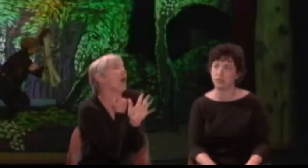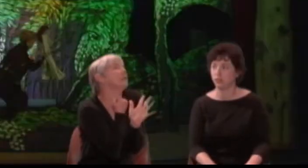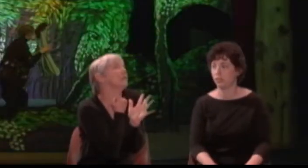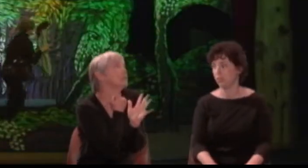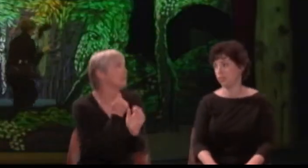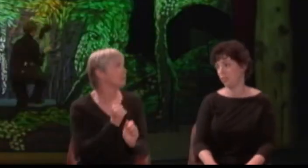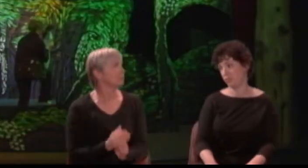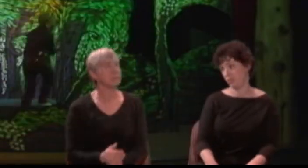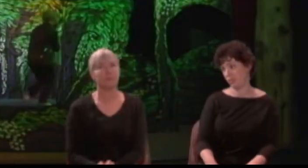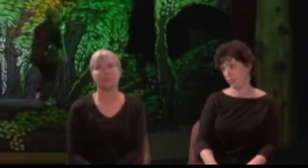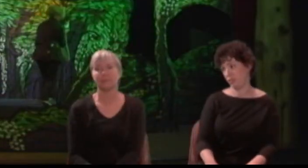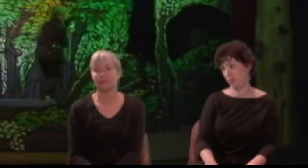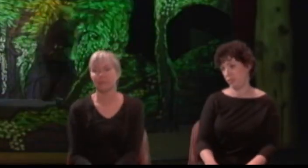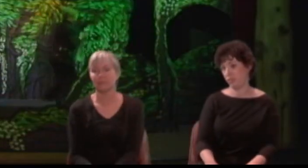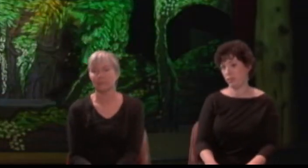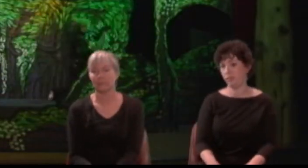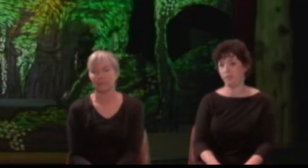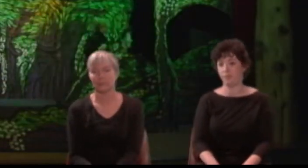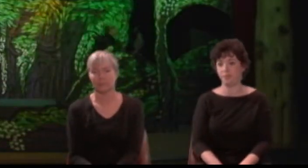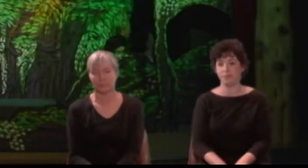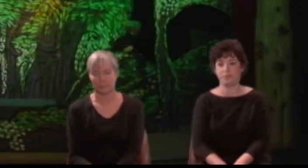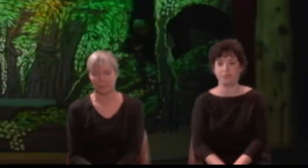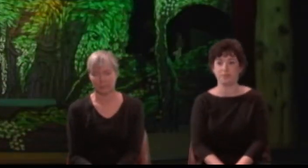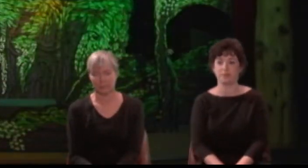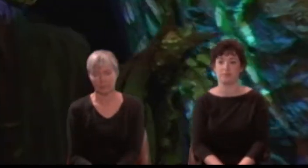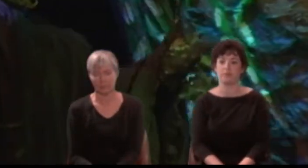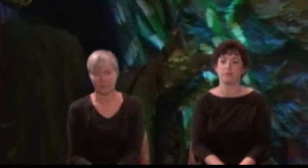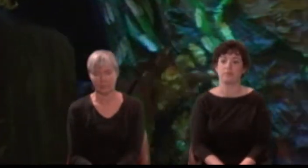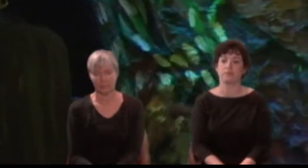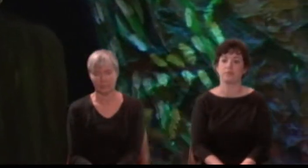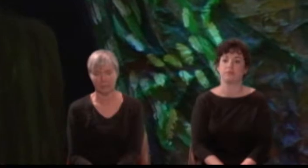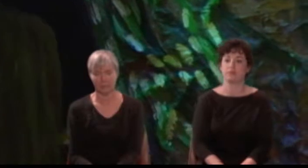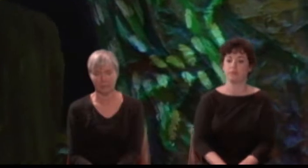[Chimes ring] Oberon: Fare thee well, nymph.